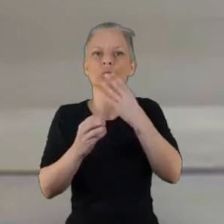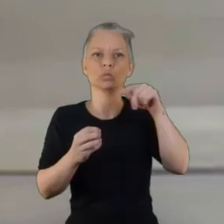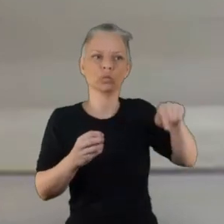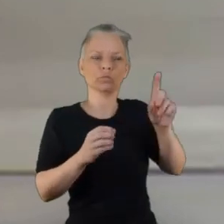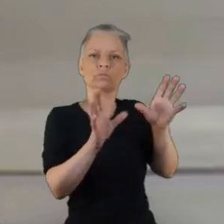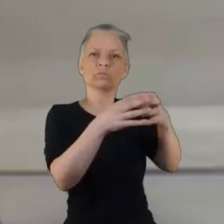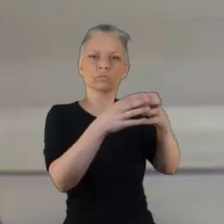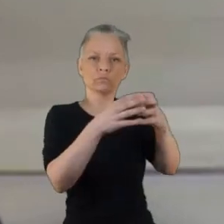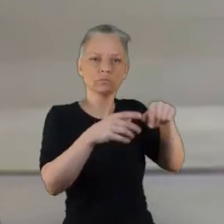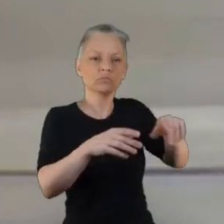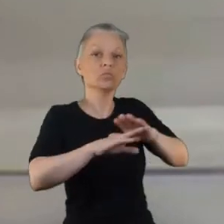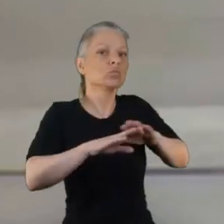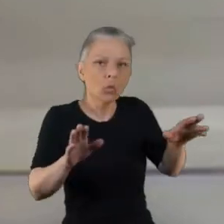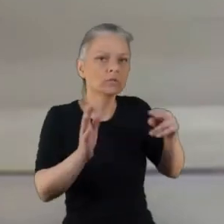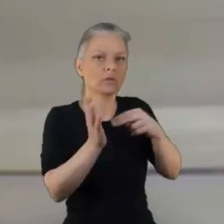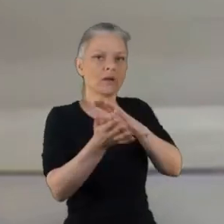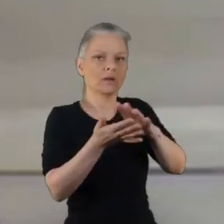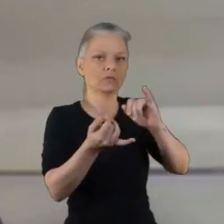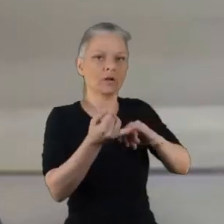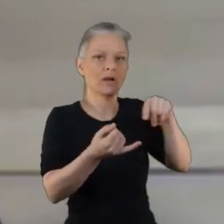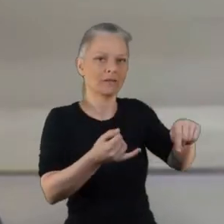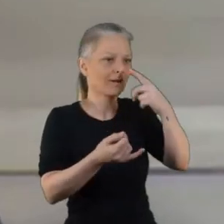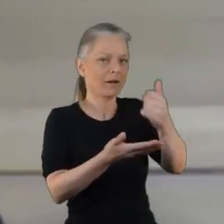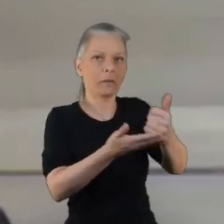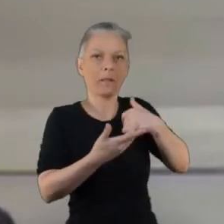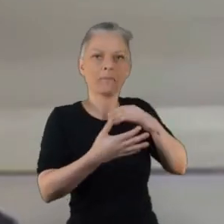which which I think really maximised feedback.